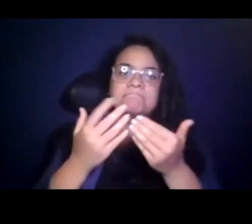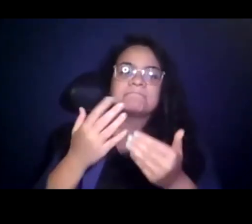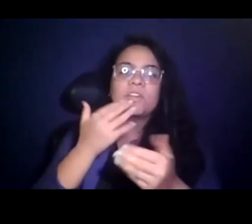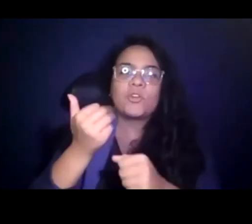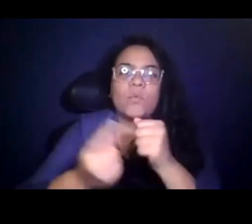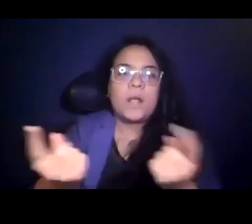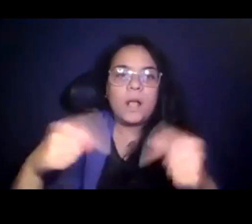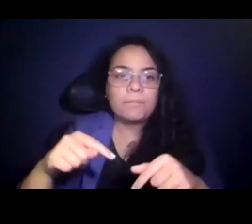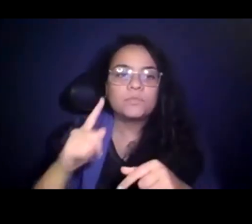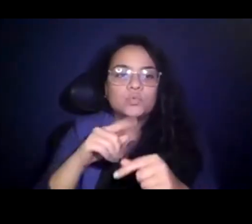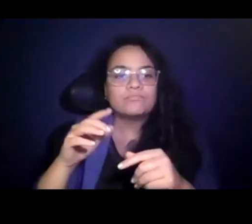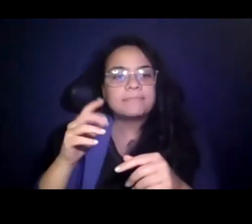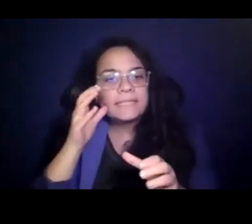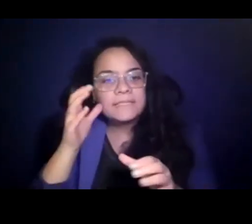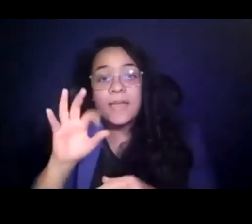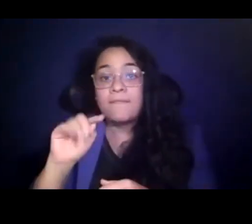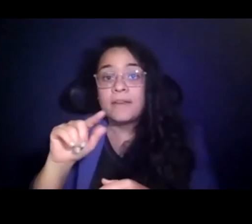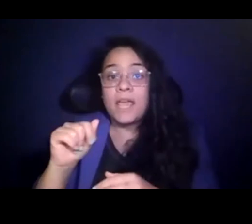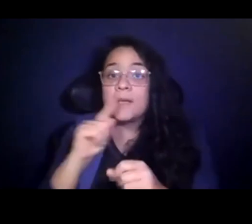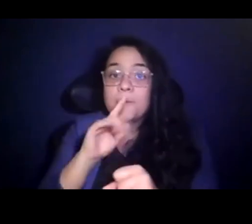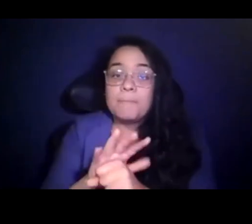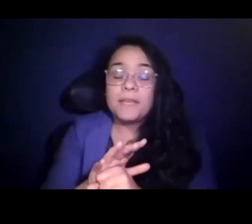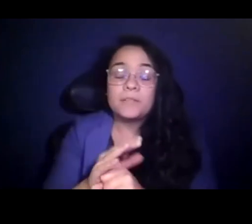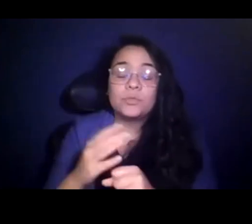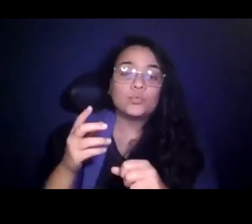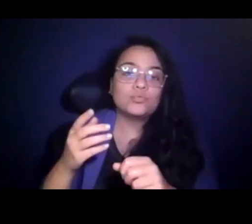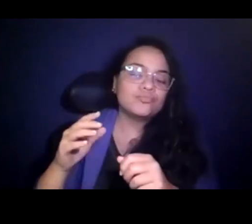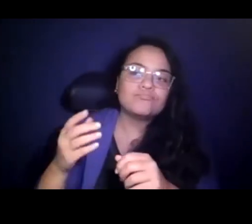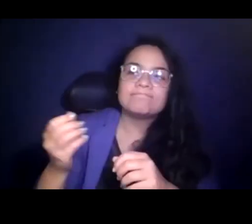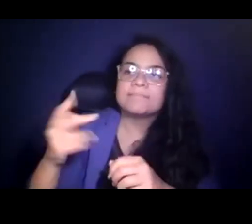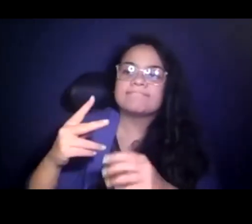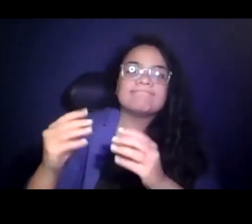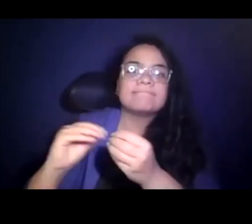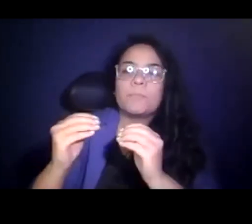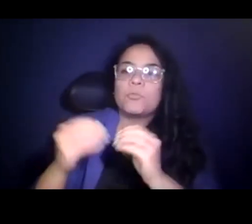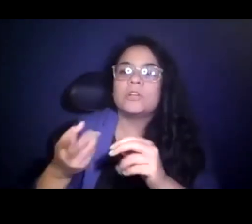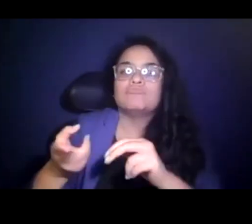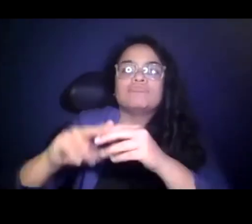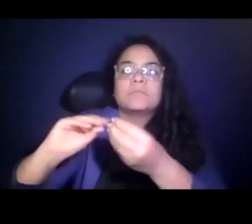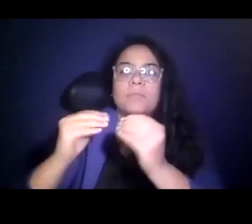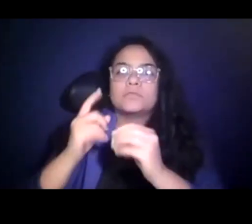15:28:15 listen. 15:28:19 FTA is committed to helping renew ridership and we know that all of you are, too.